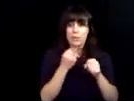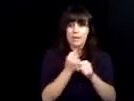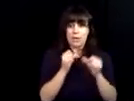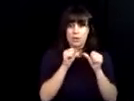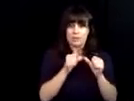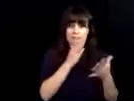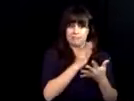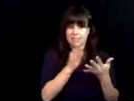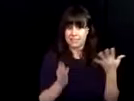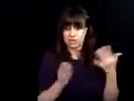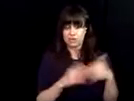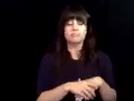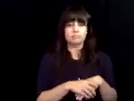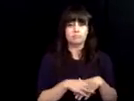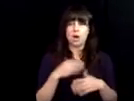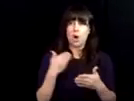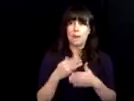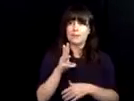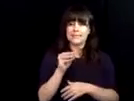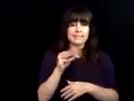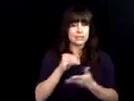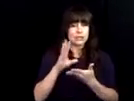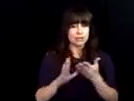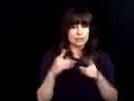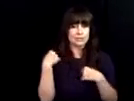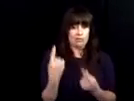and it's such a great opportunity. We hosted that camp for three years